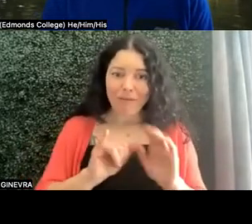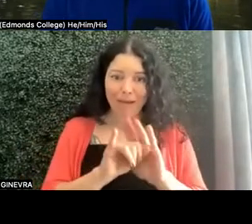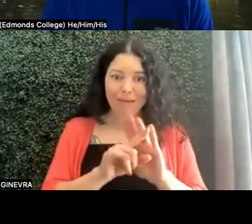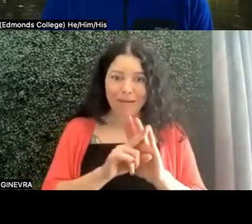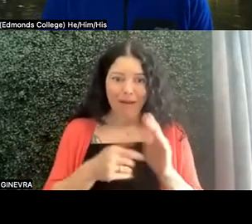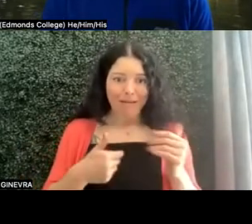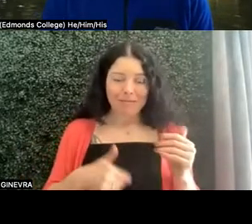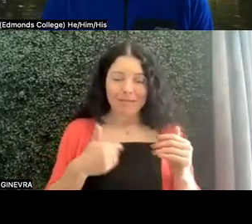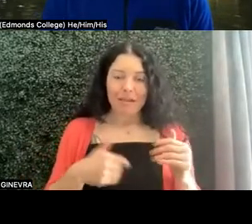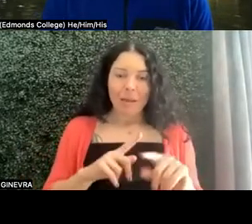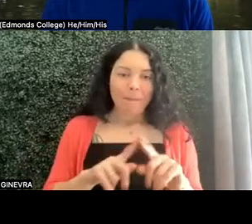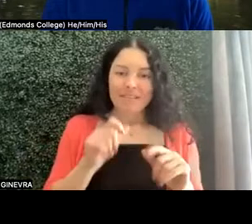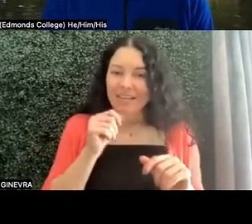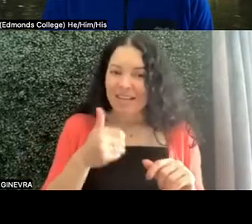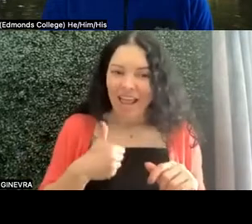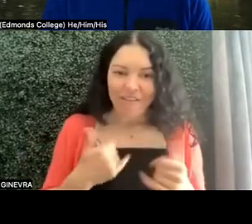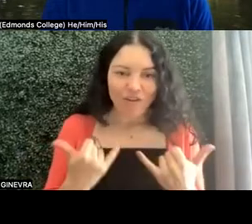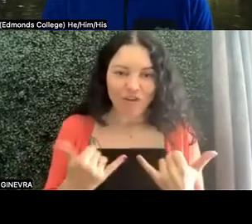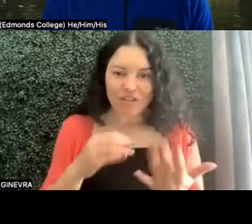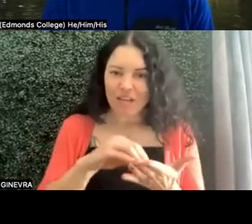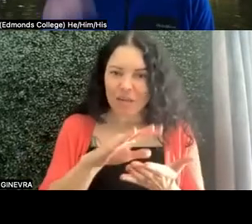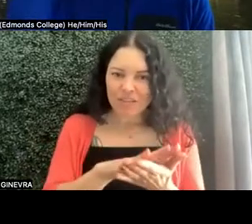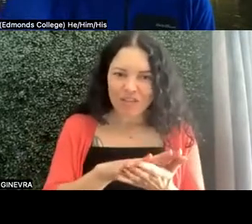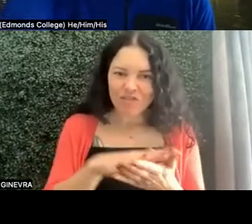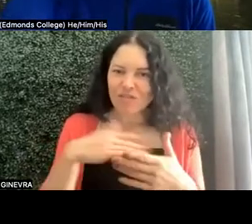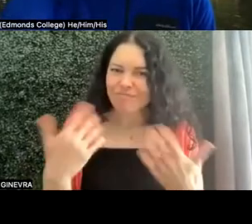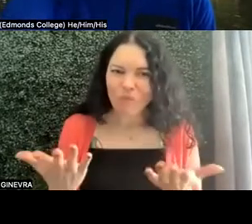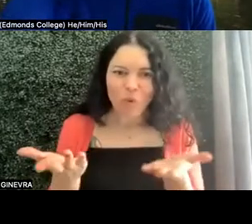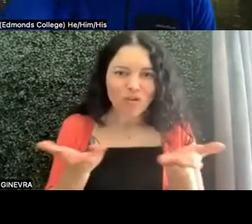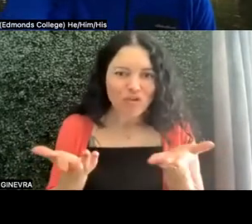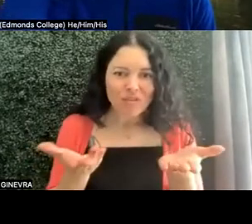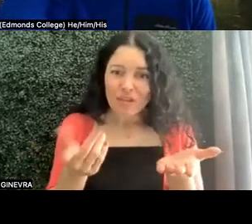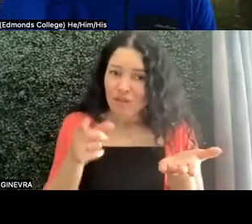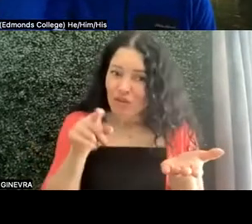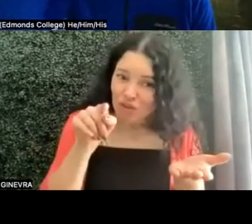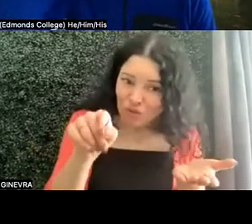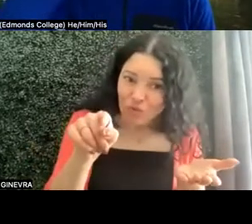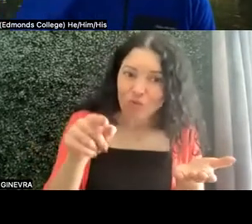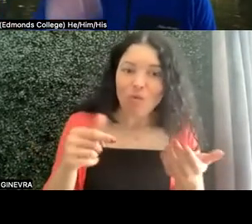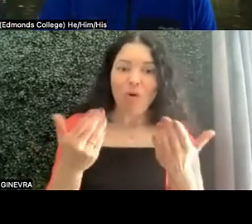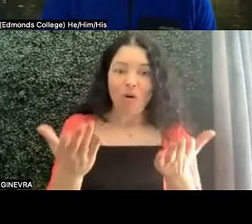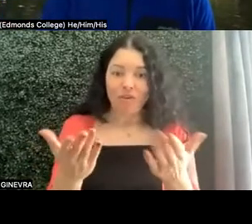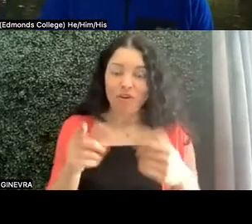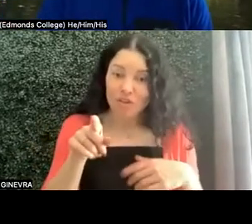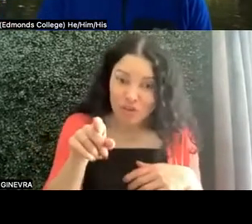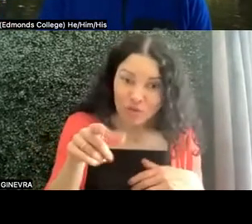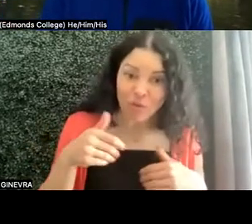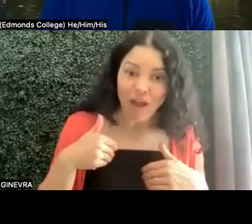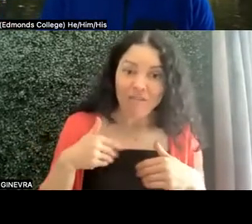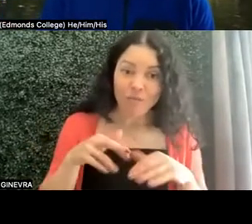but doesn't have current documentation, what services do you offer? Do you have referral services?